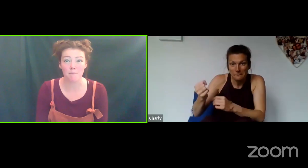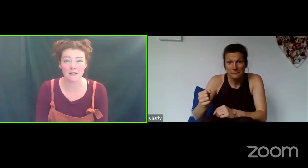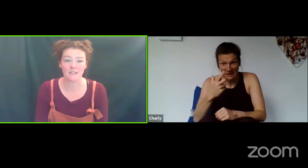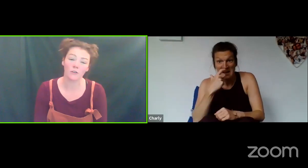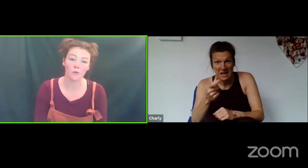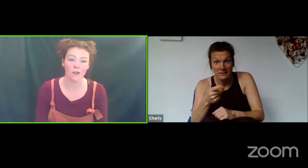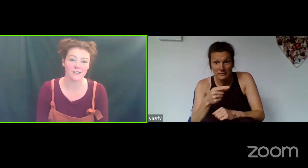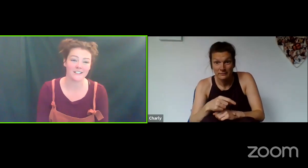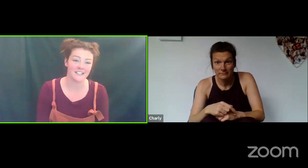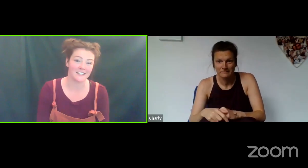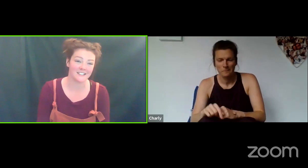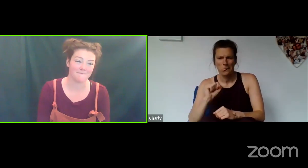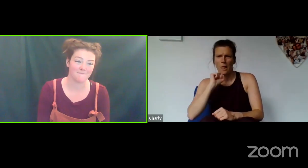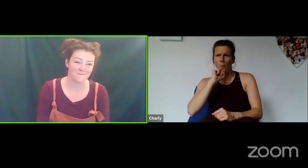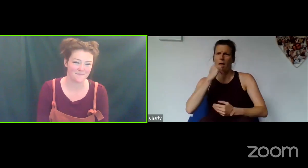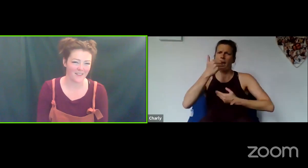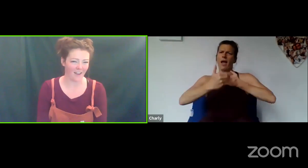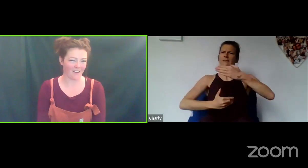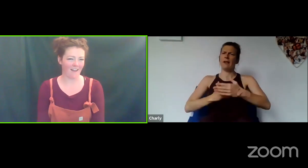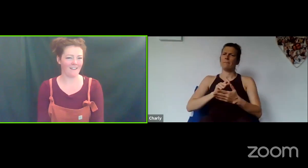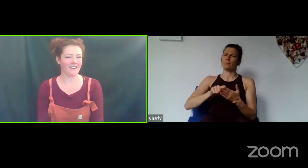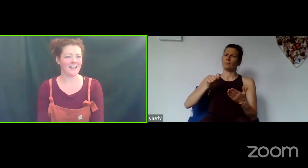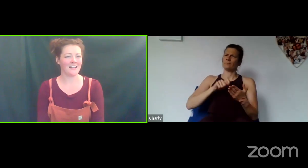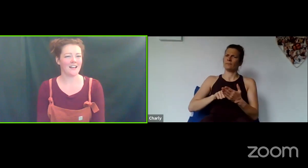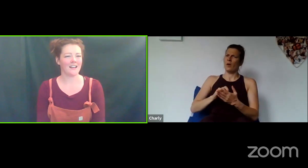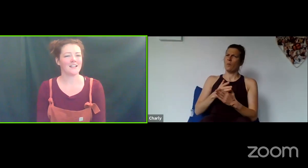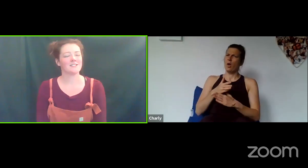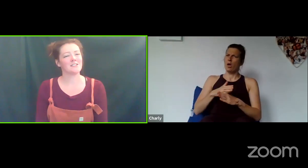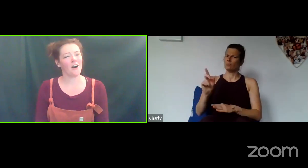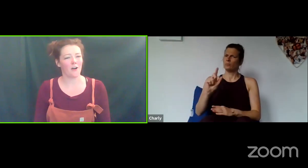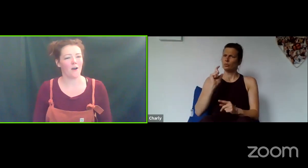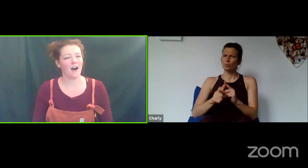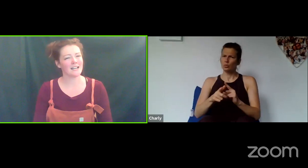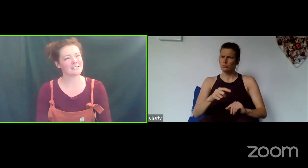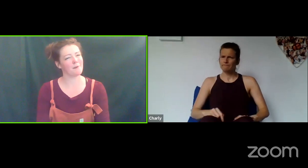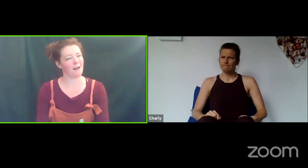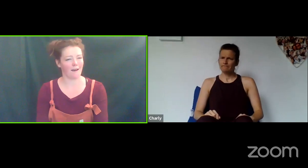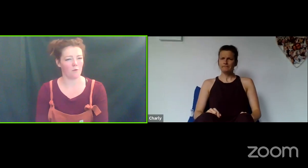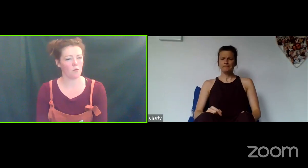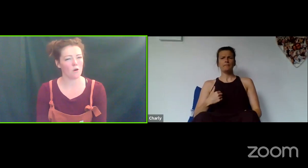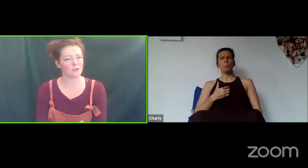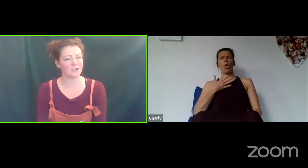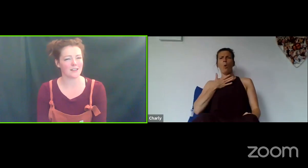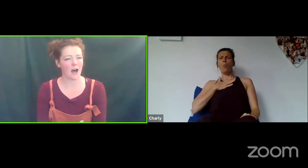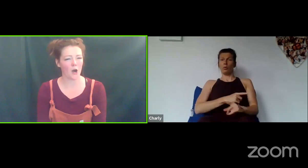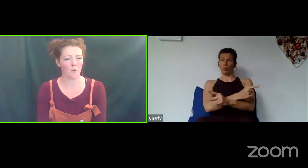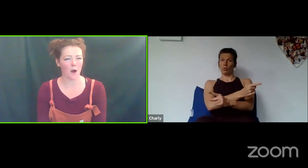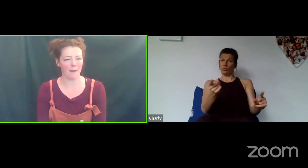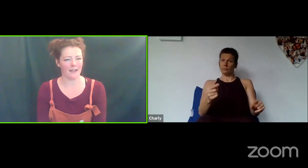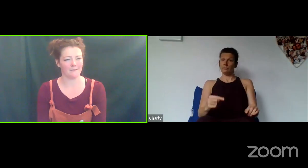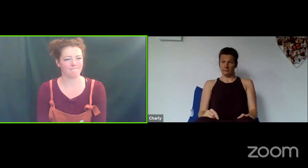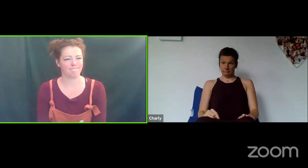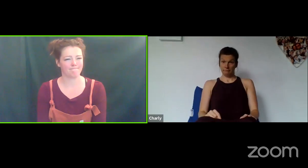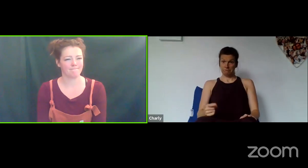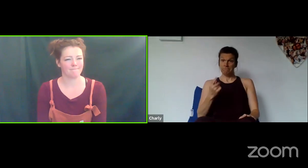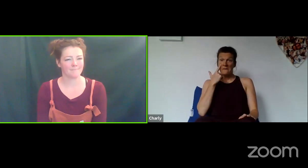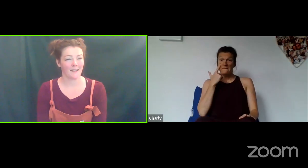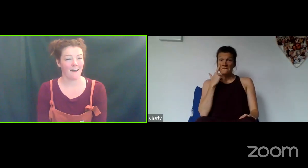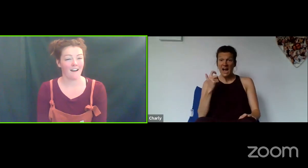building on all those ideas, OK? So I'll explain, what should that homework be?